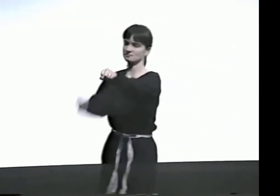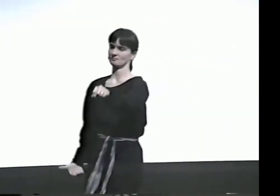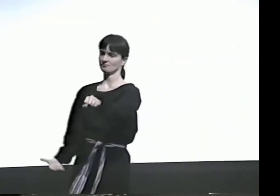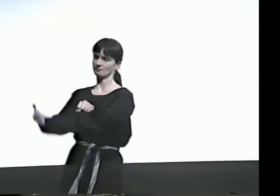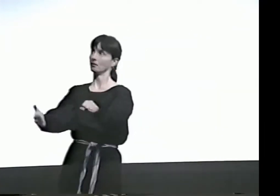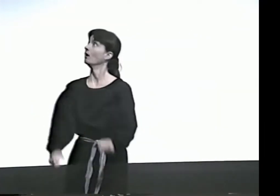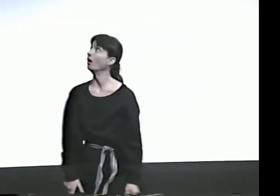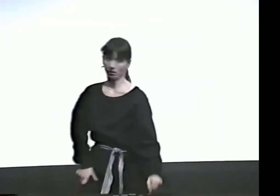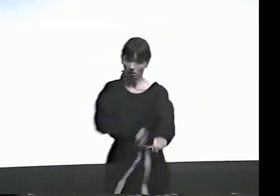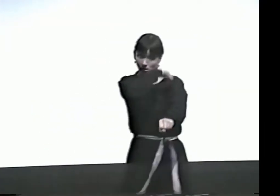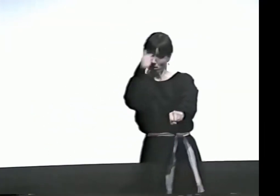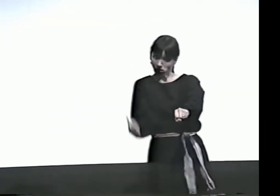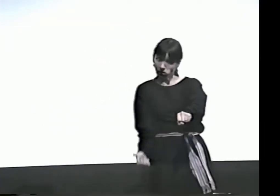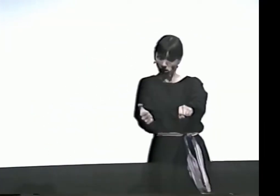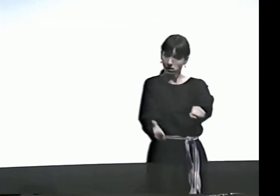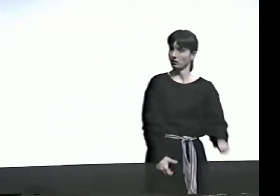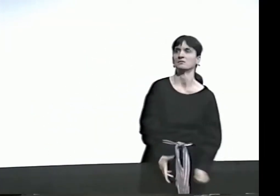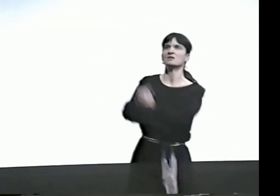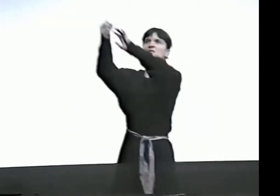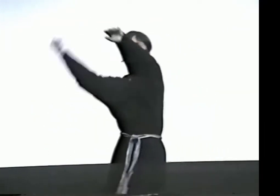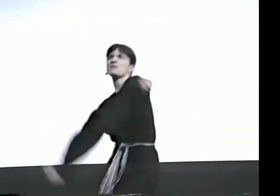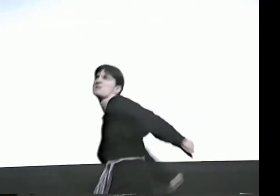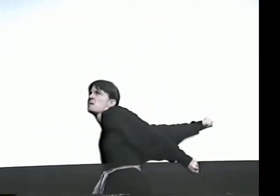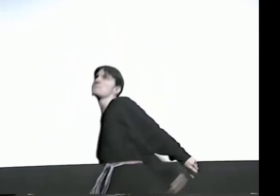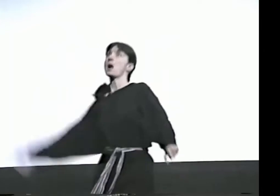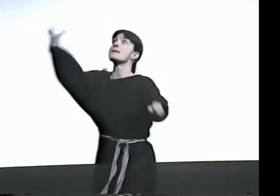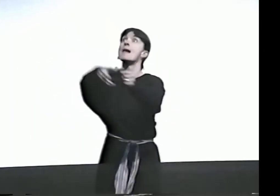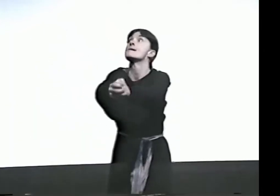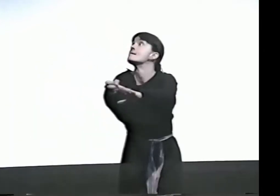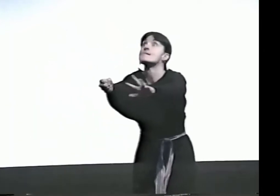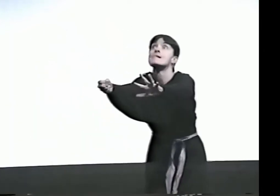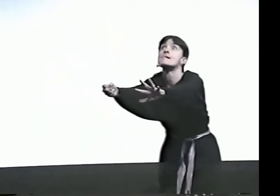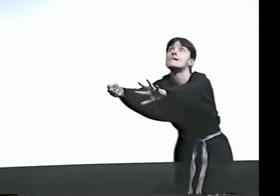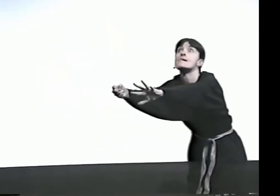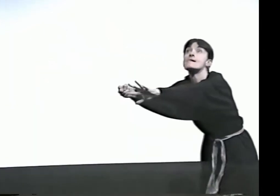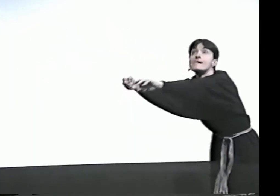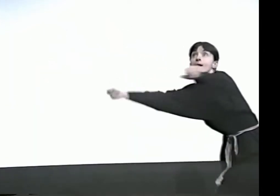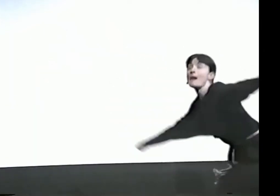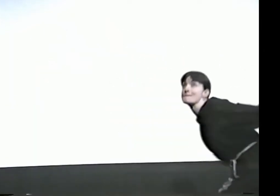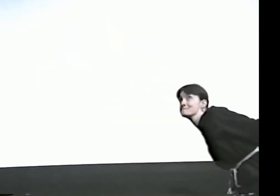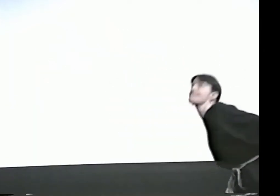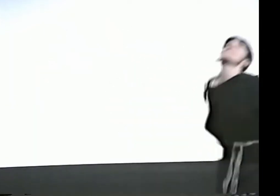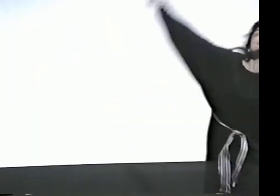LIGHTS IT. [EXPLOSION AND WHISTLING]